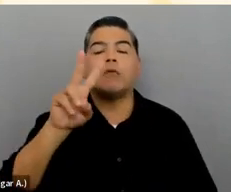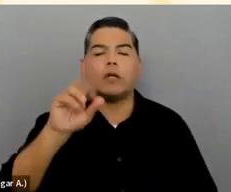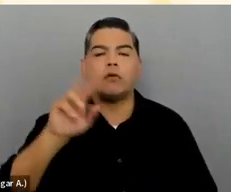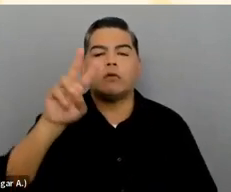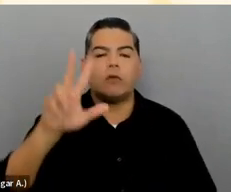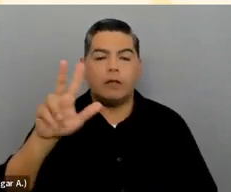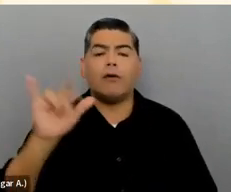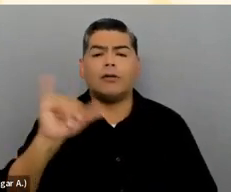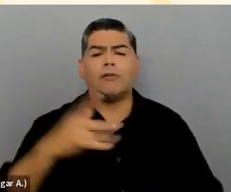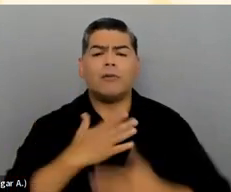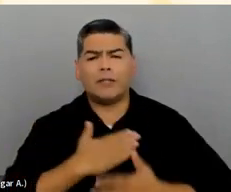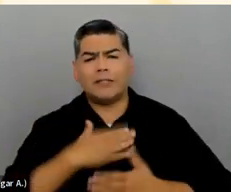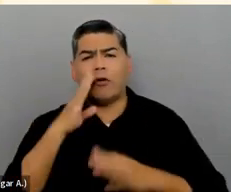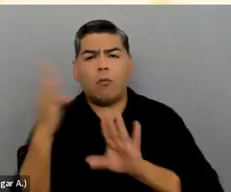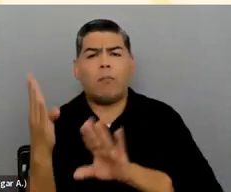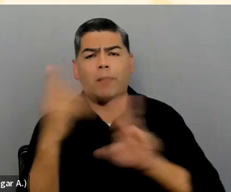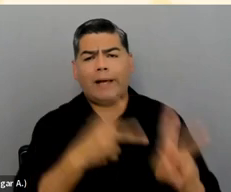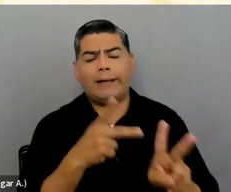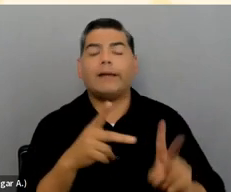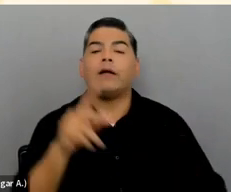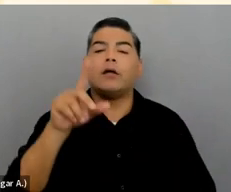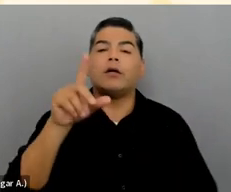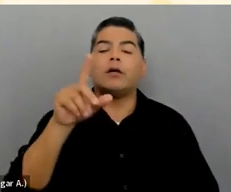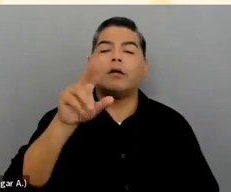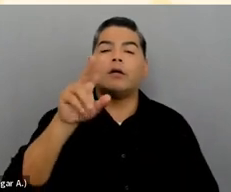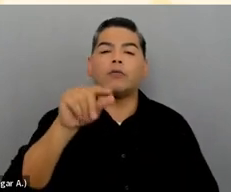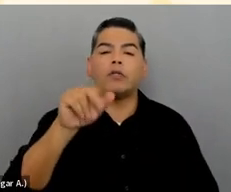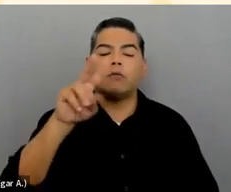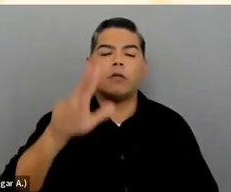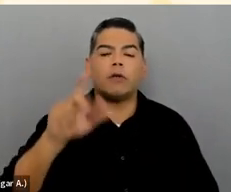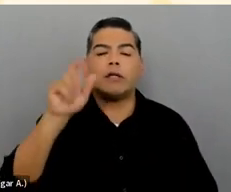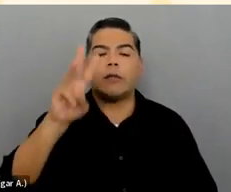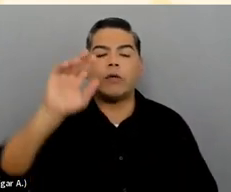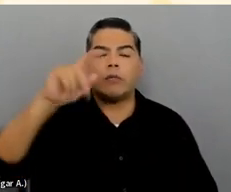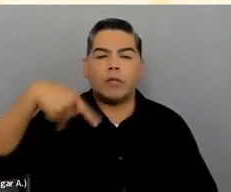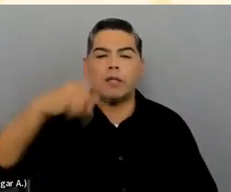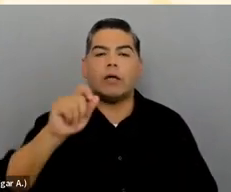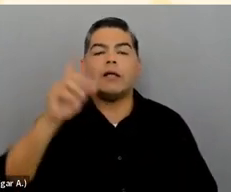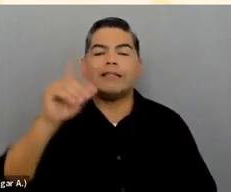We'd also appreciate it if you go to 2023.wpaccessibility.dayfeedback